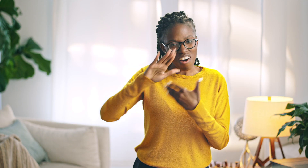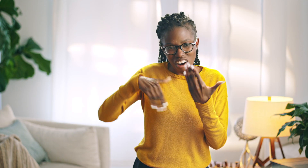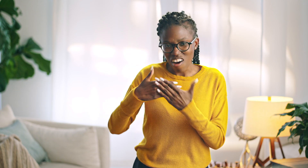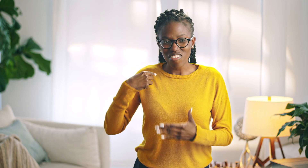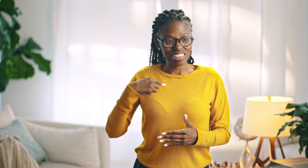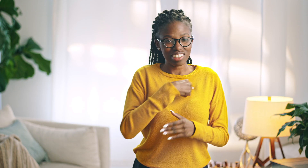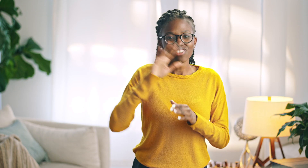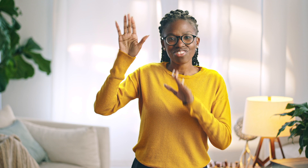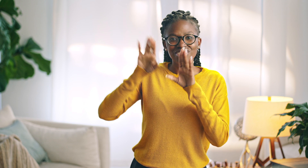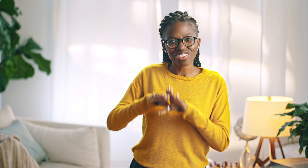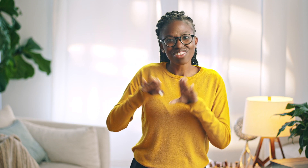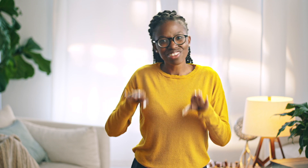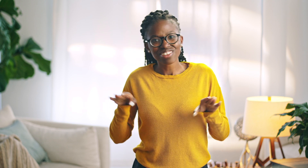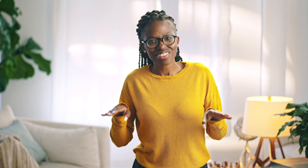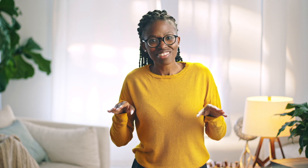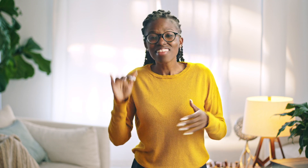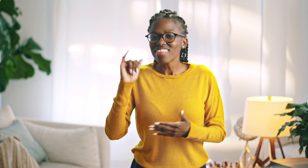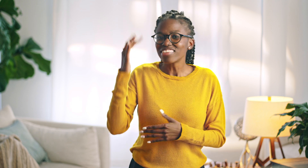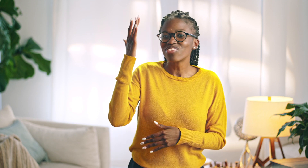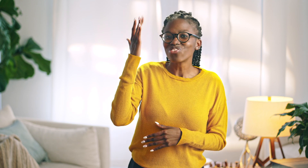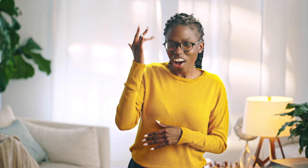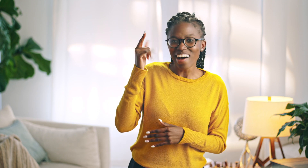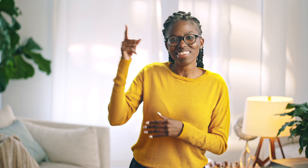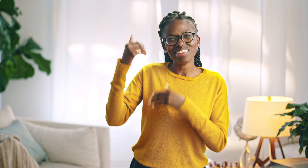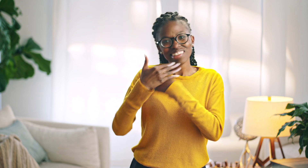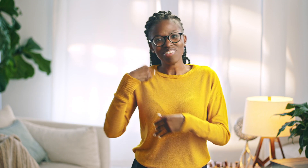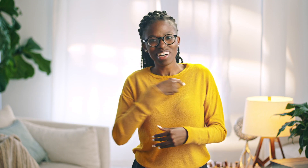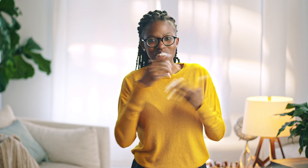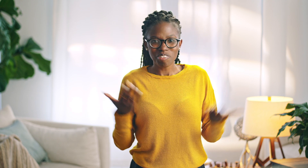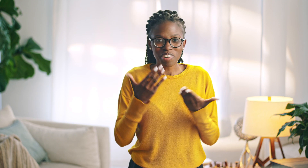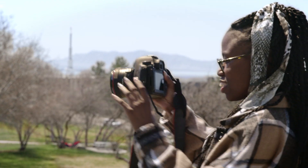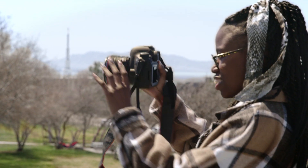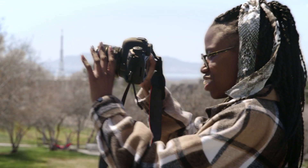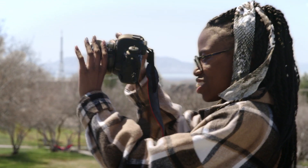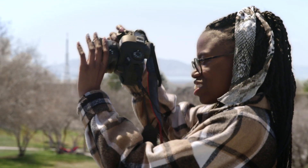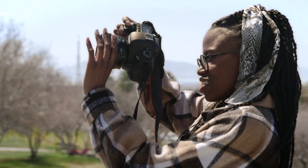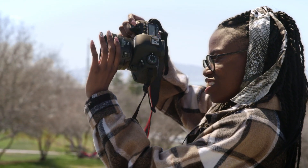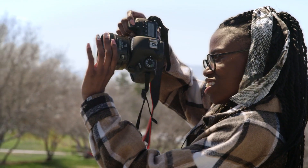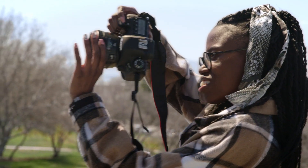God views us all as His children. And that's why He sent us here--